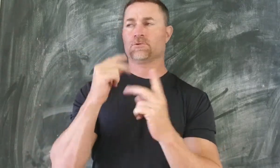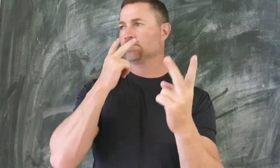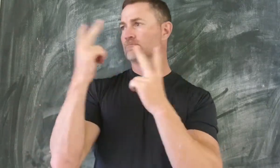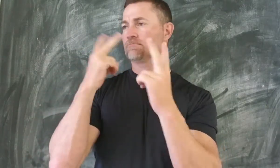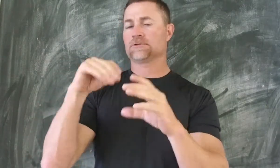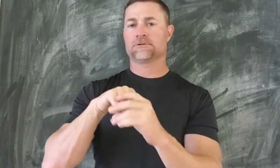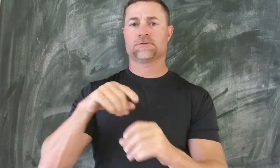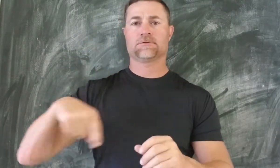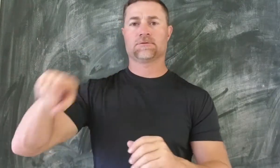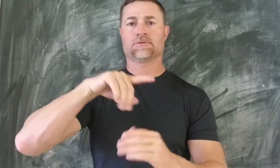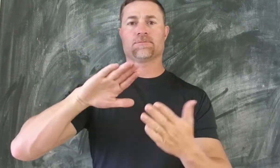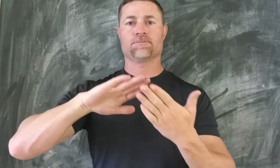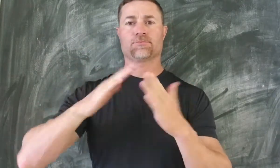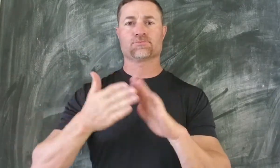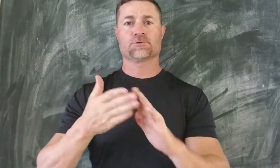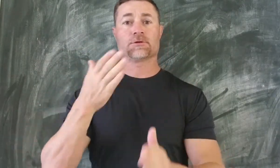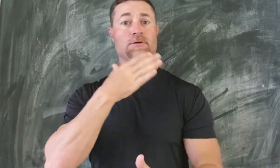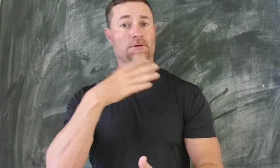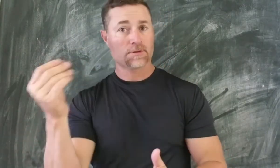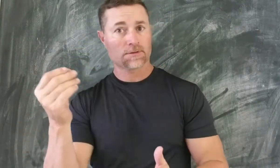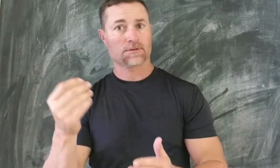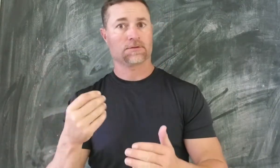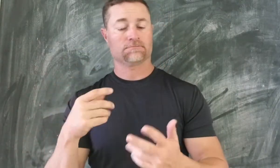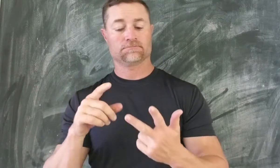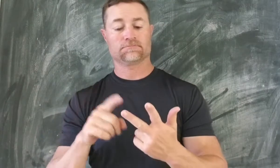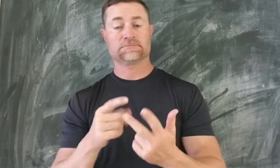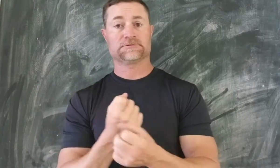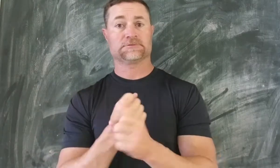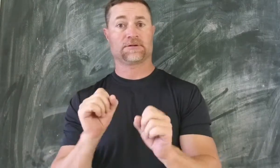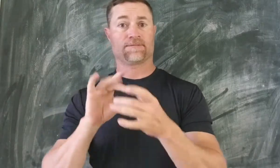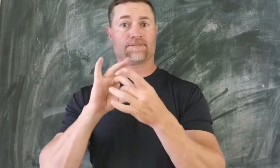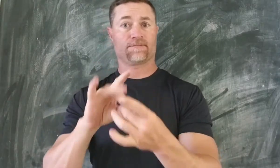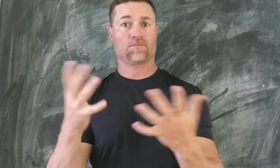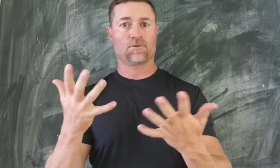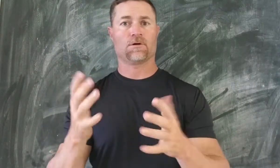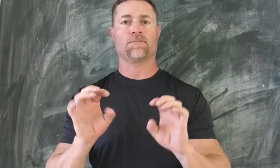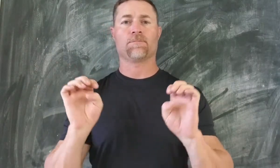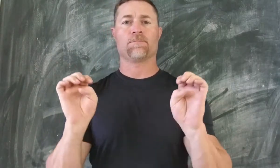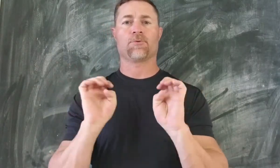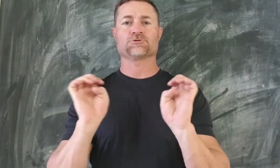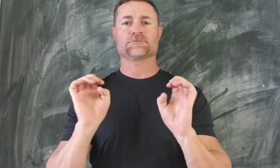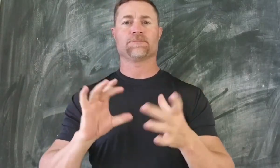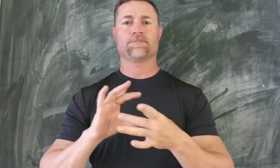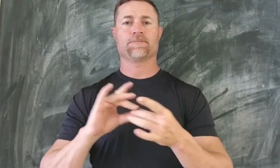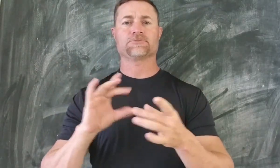words that they see in the community. and emergency messages